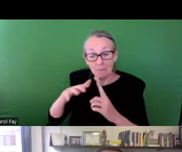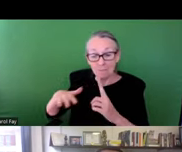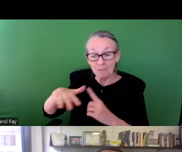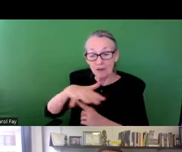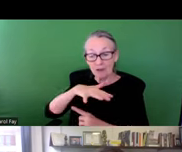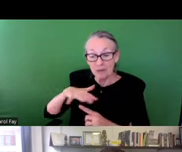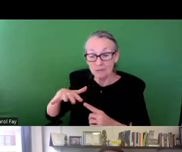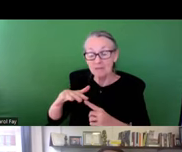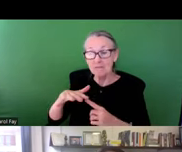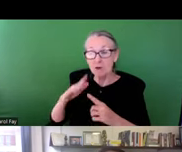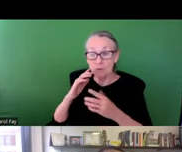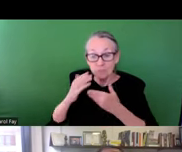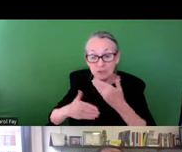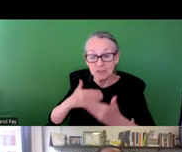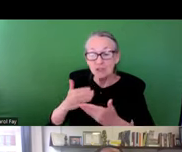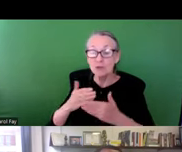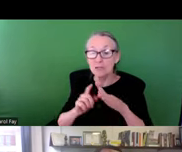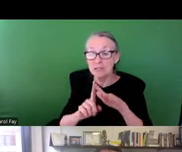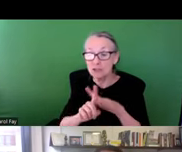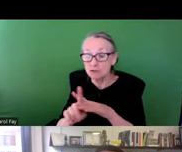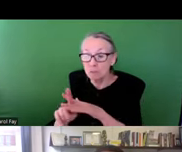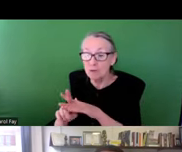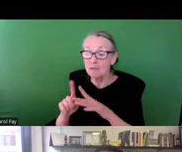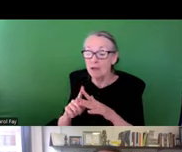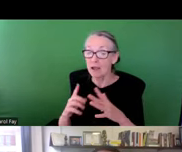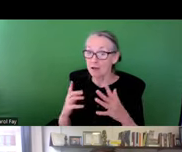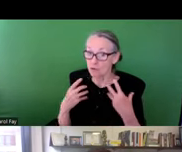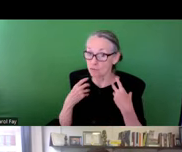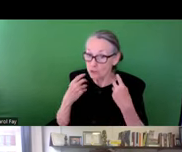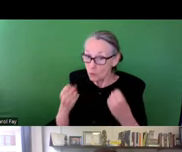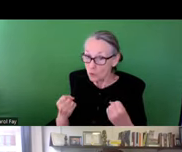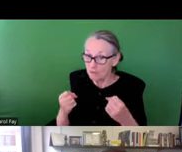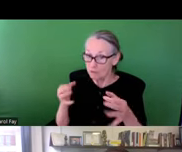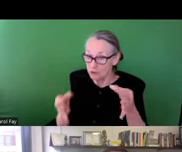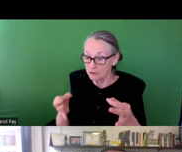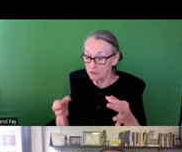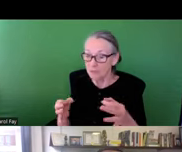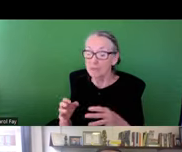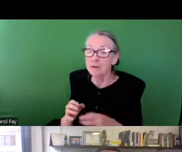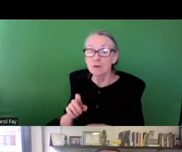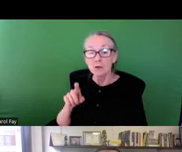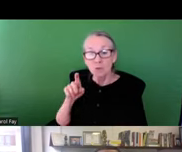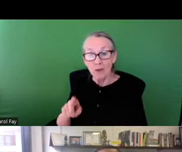to equity and infrastructure, we have to think about it in the context of procedural